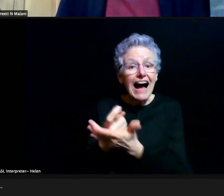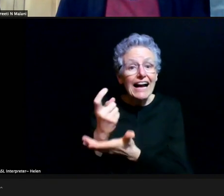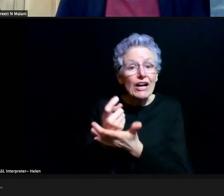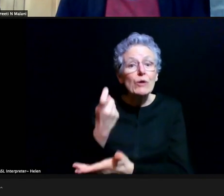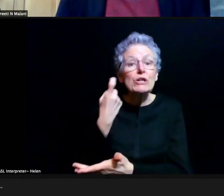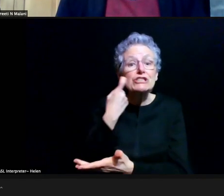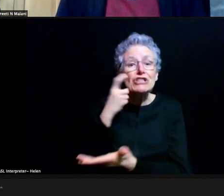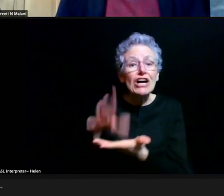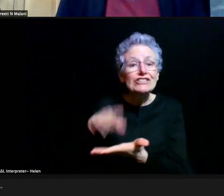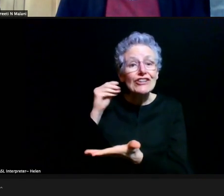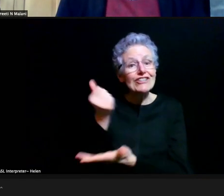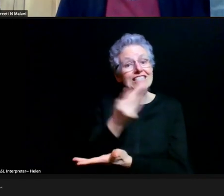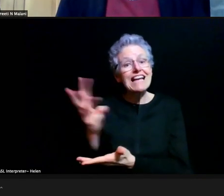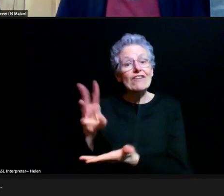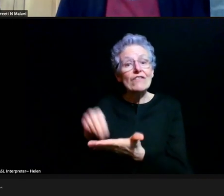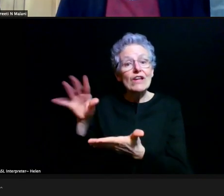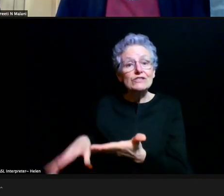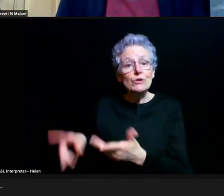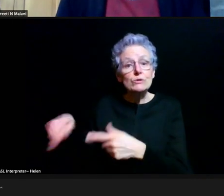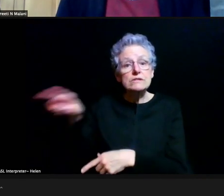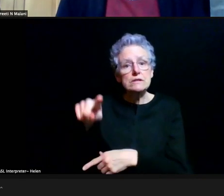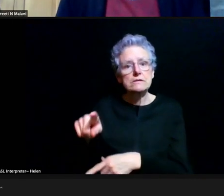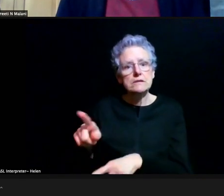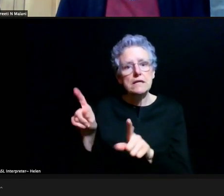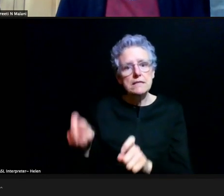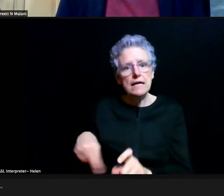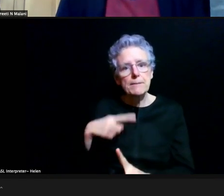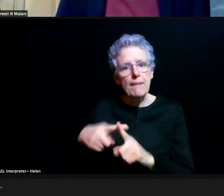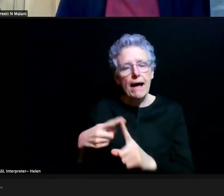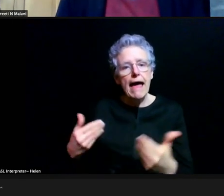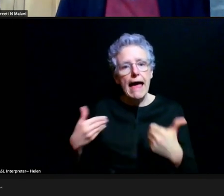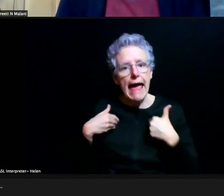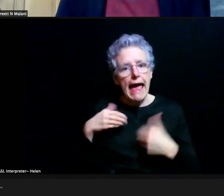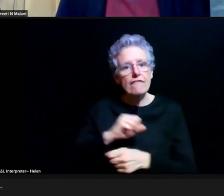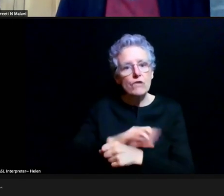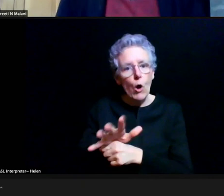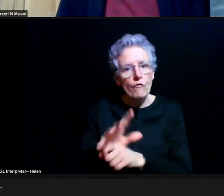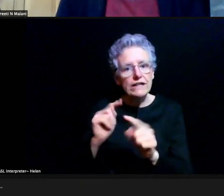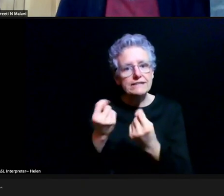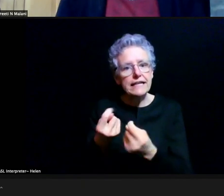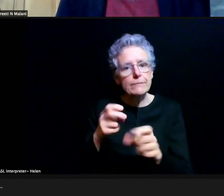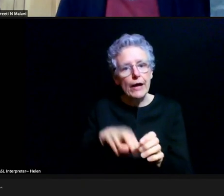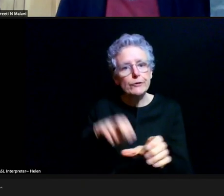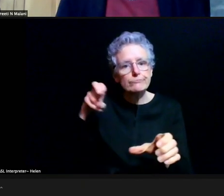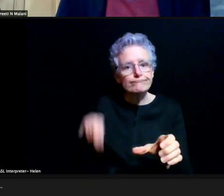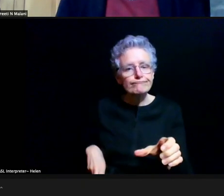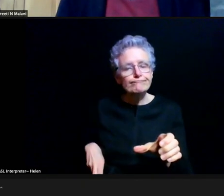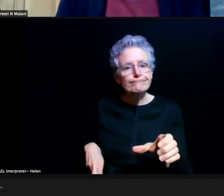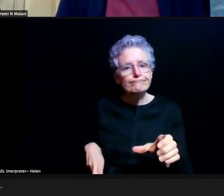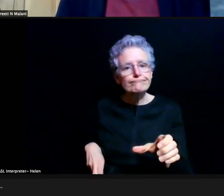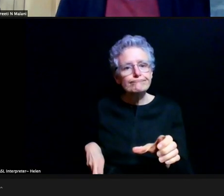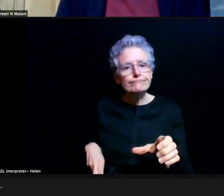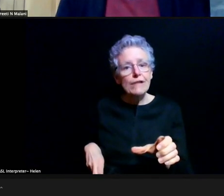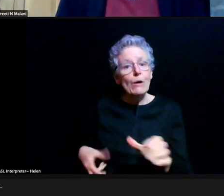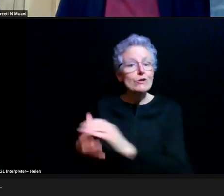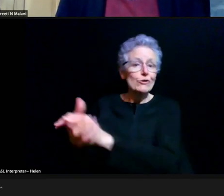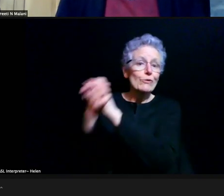of the student athletes that tested positive for COVID and the team has had to withdraw. So I wanted to congratulate them on a great season